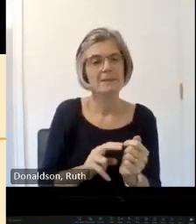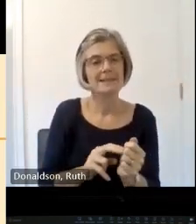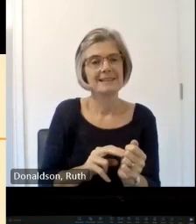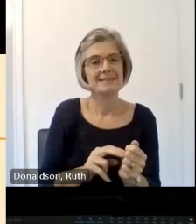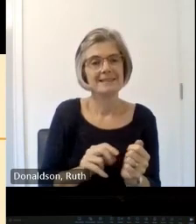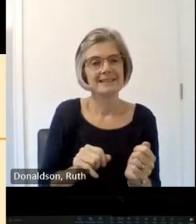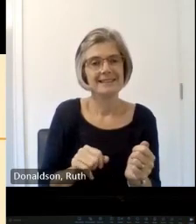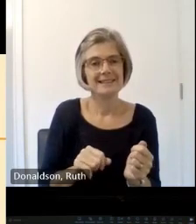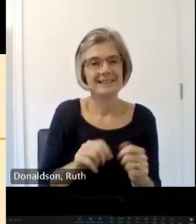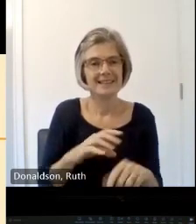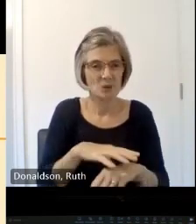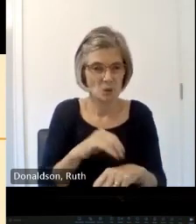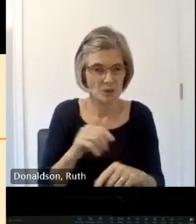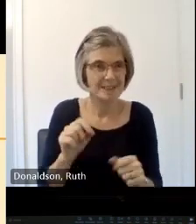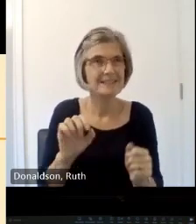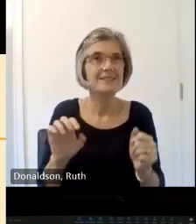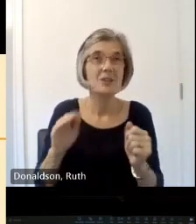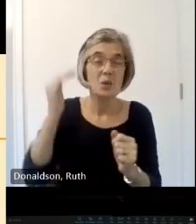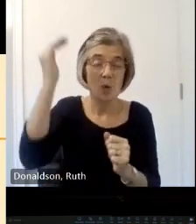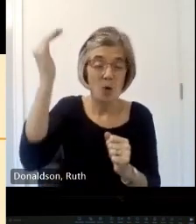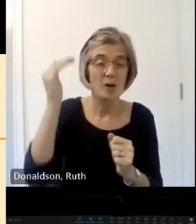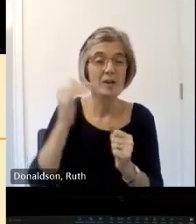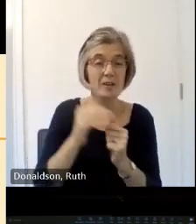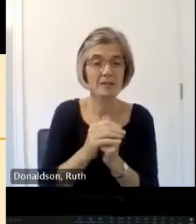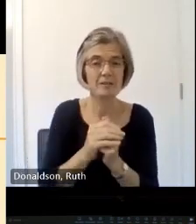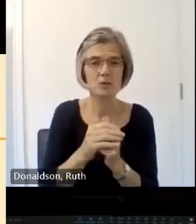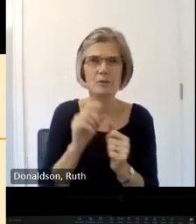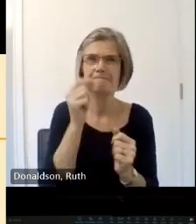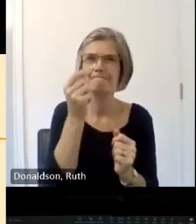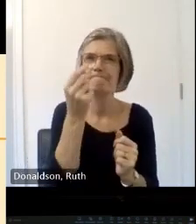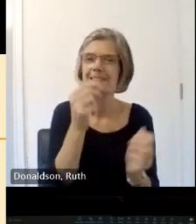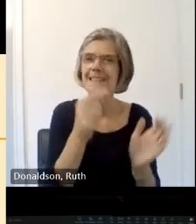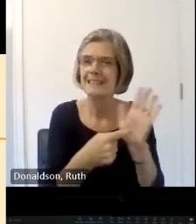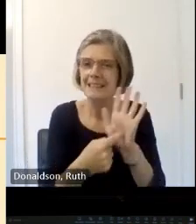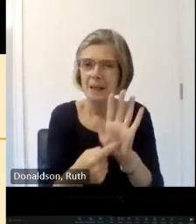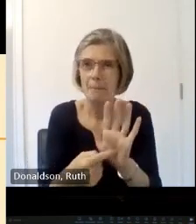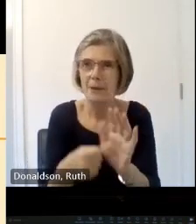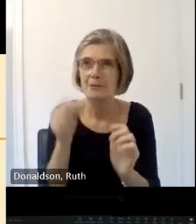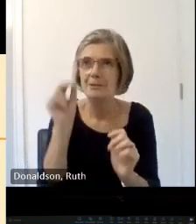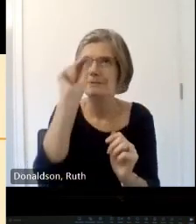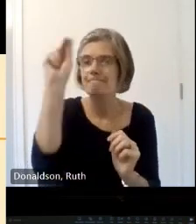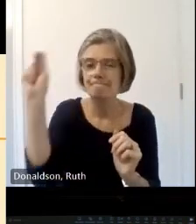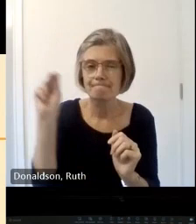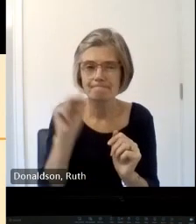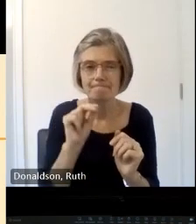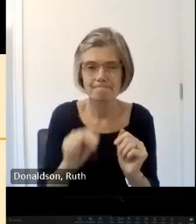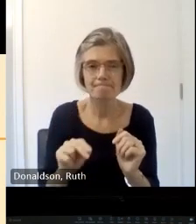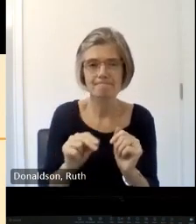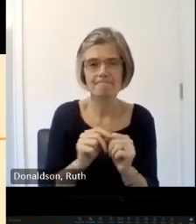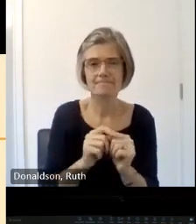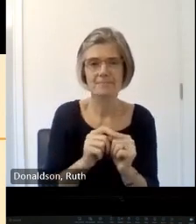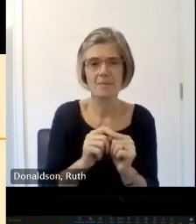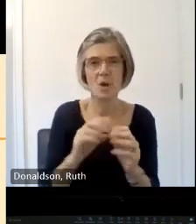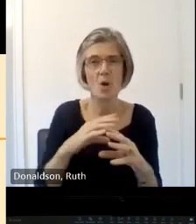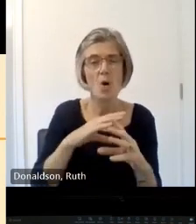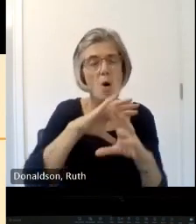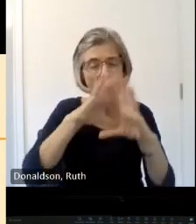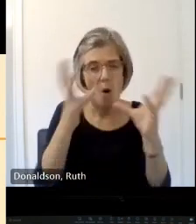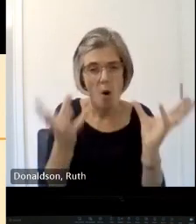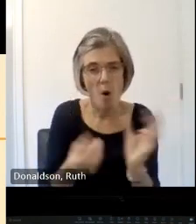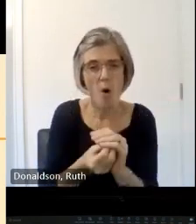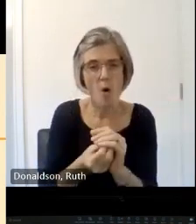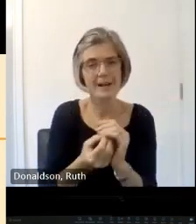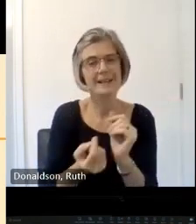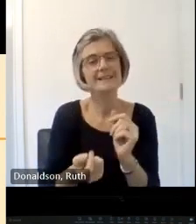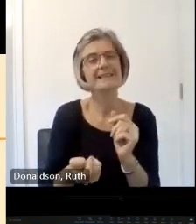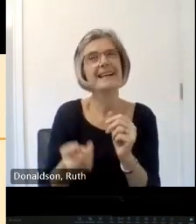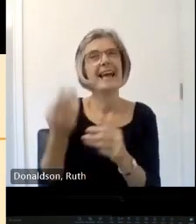the symbols for the alphabet the Elder and younger futs followed them South into what is now Normandy